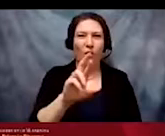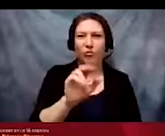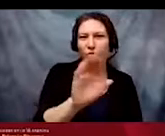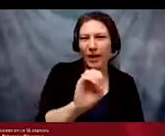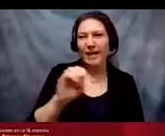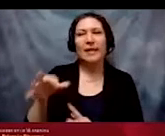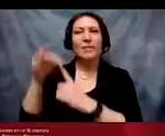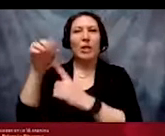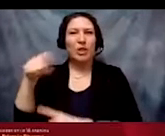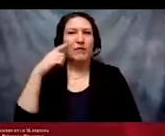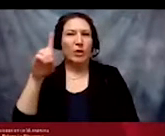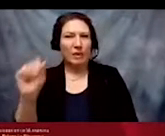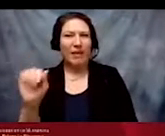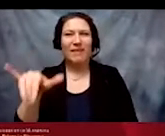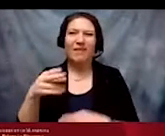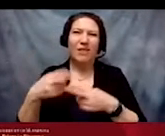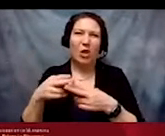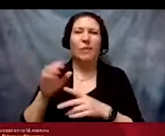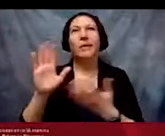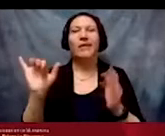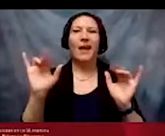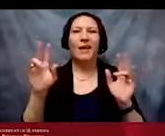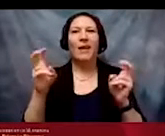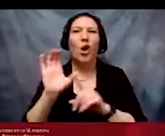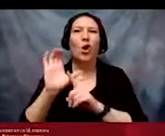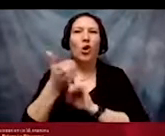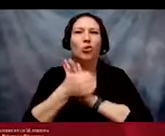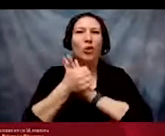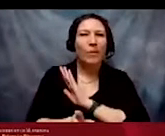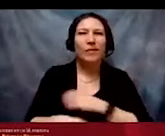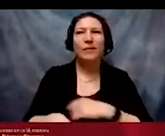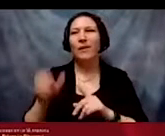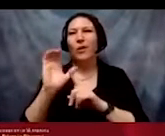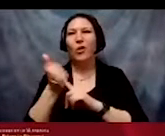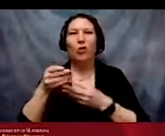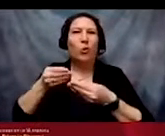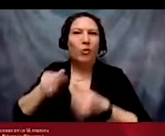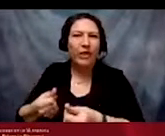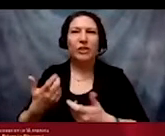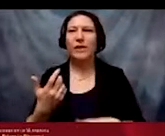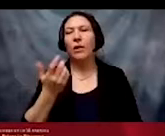often called cultural competence, cultural proficiency or disability